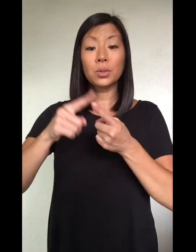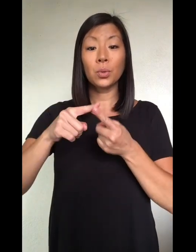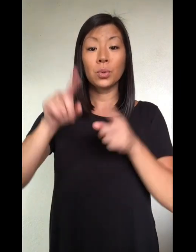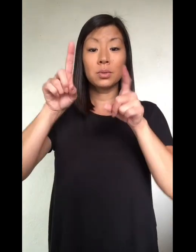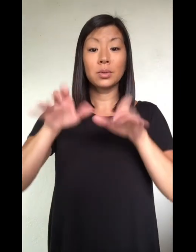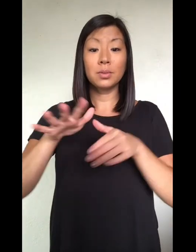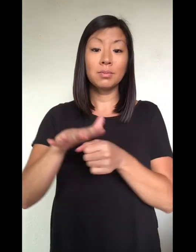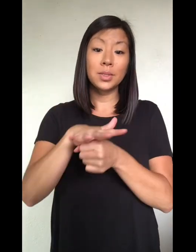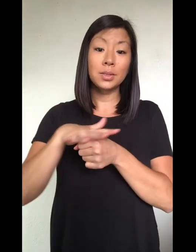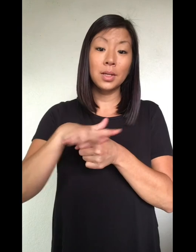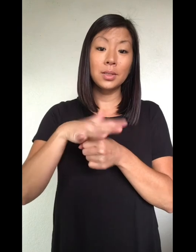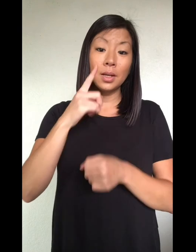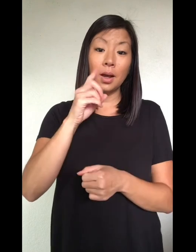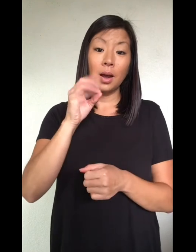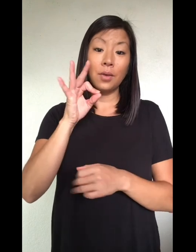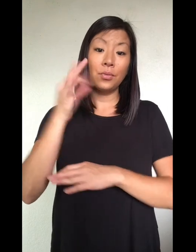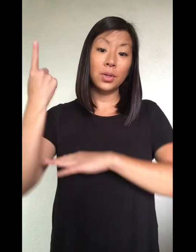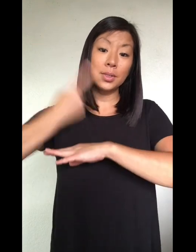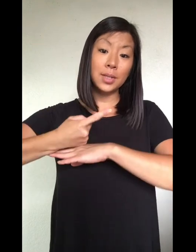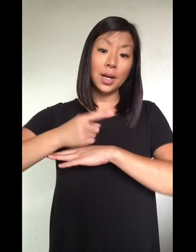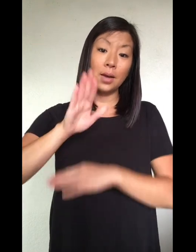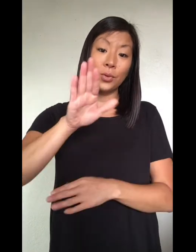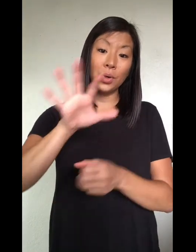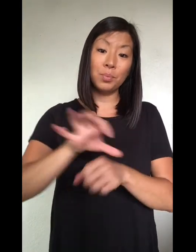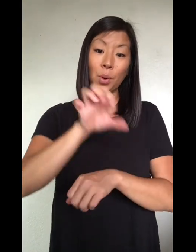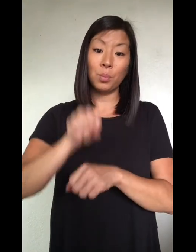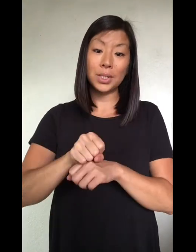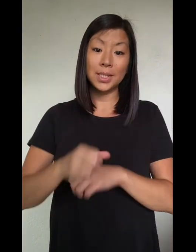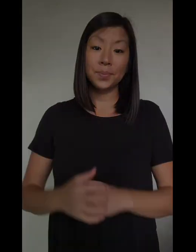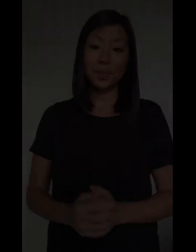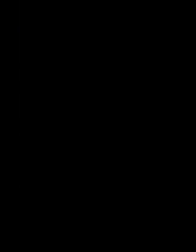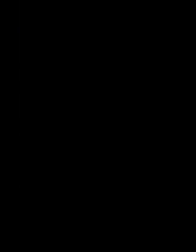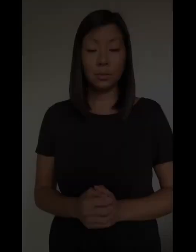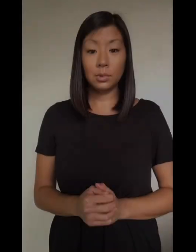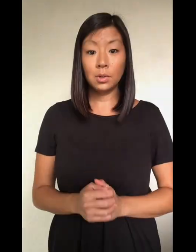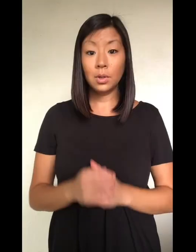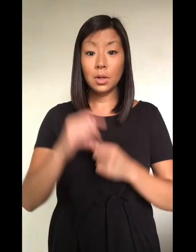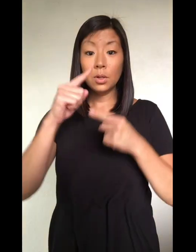and bring it with you to the testing site on the day of your appointment.